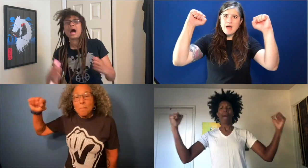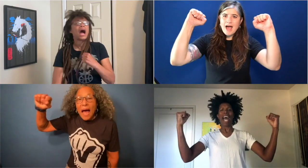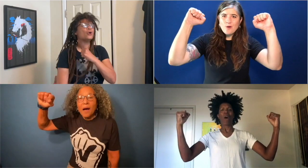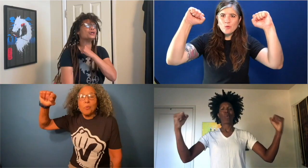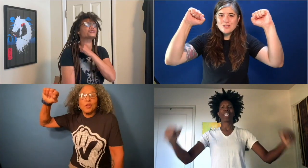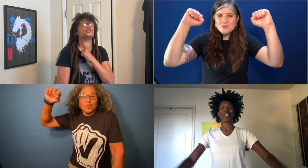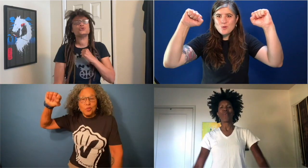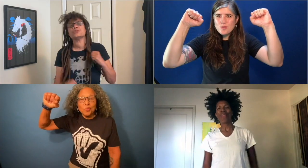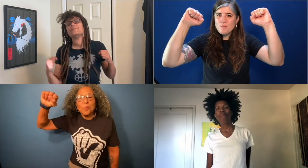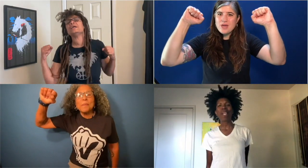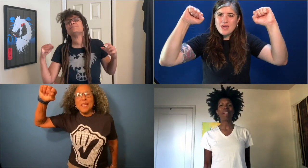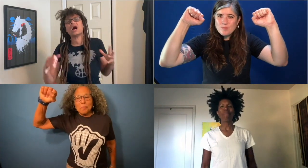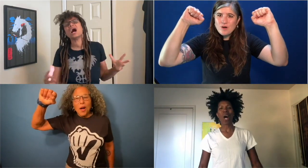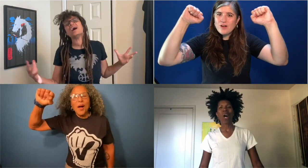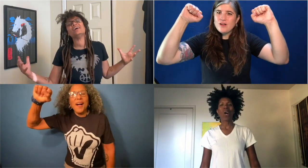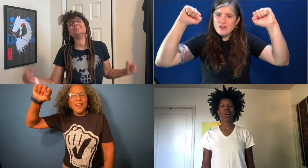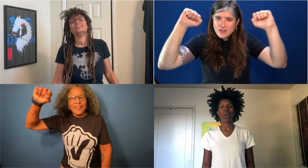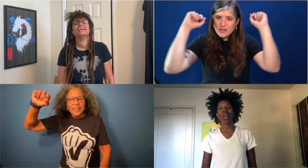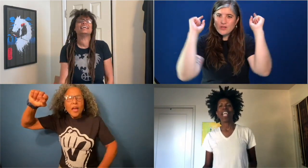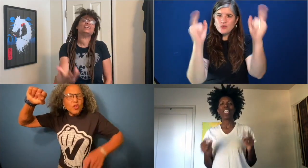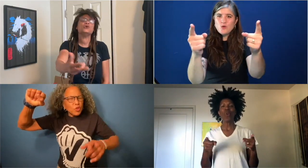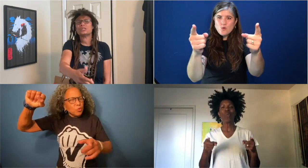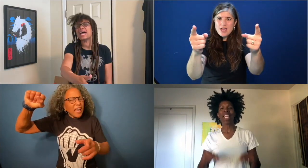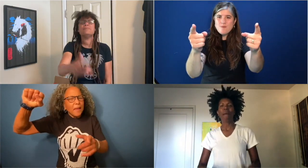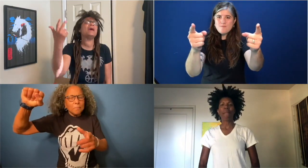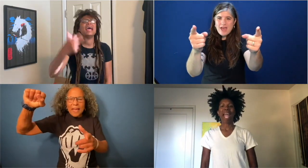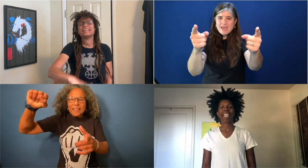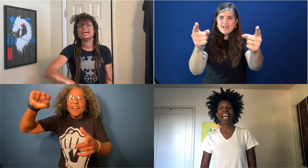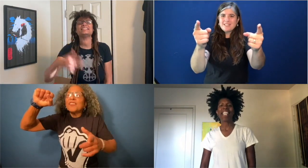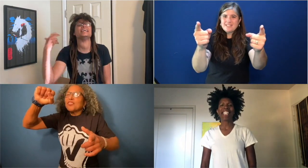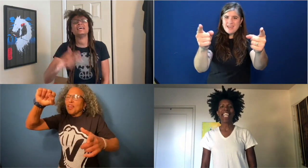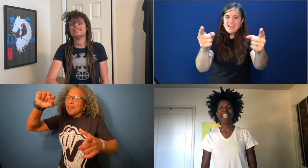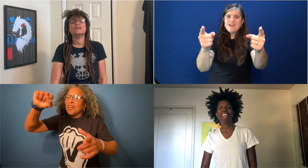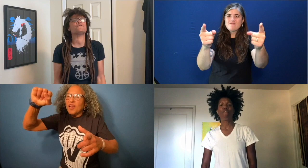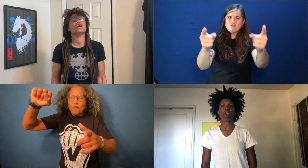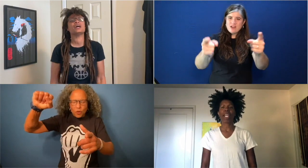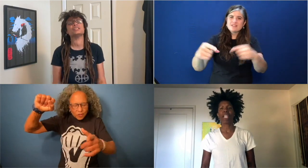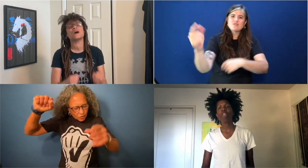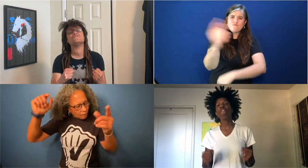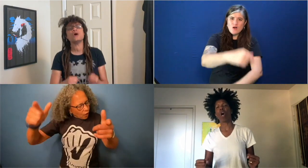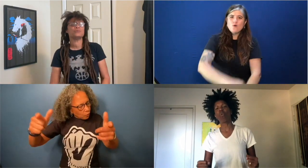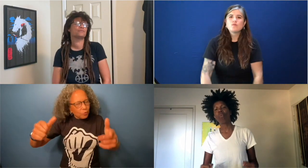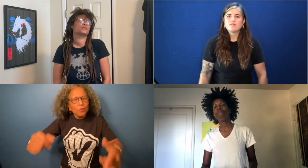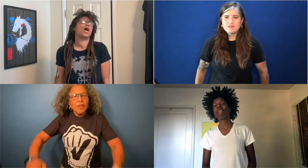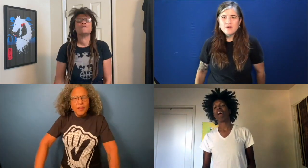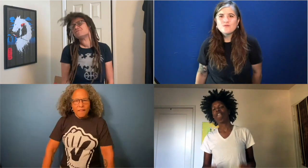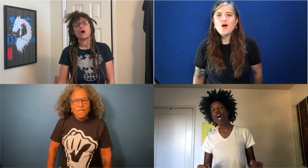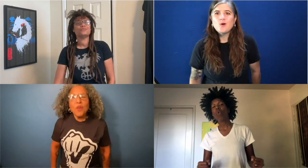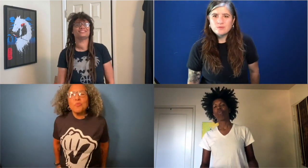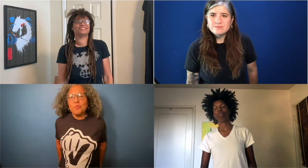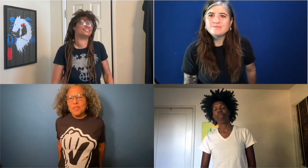POWER TO THE PEOPLE! YOU CAN MAKE A DIFFERENCE! VOTE!